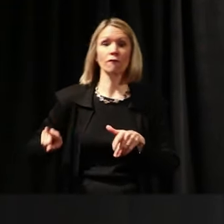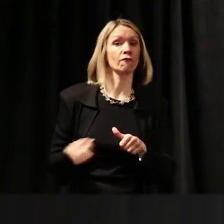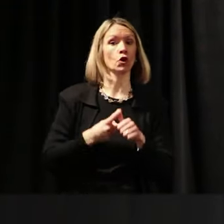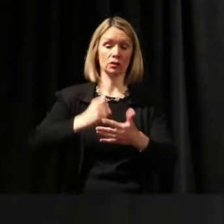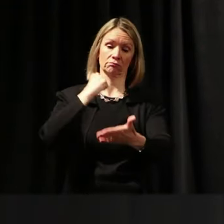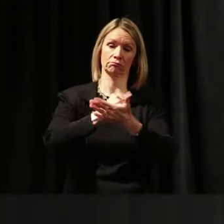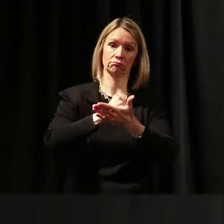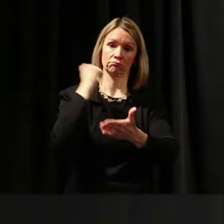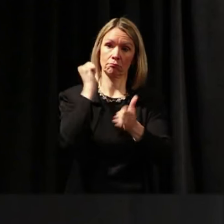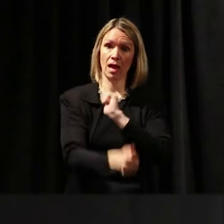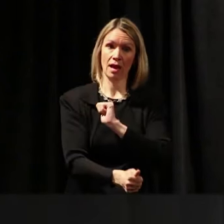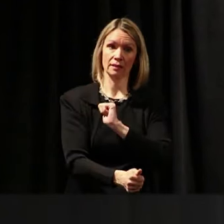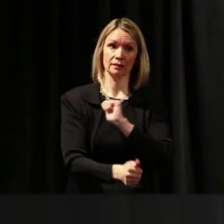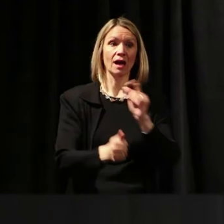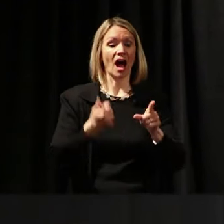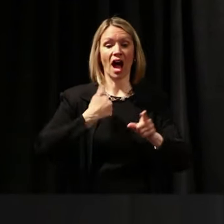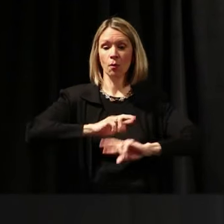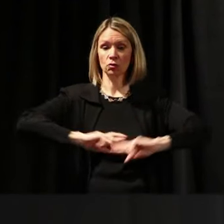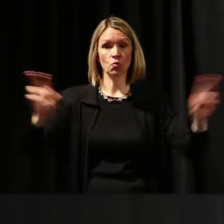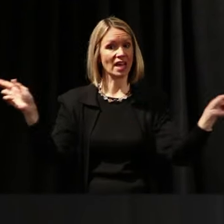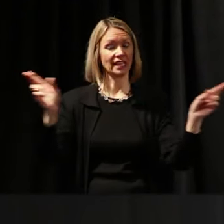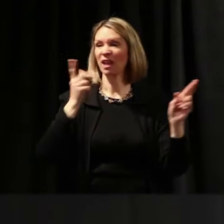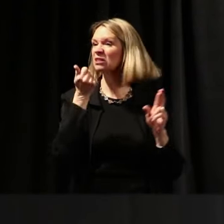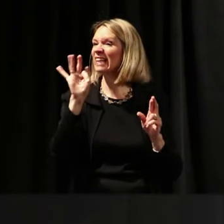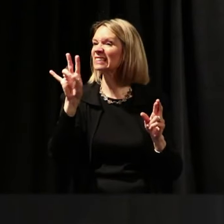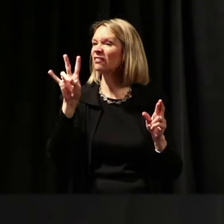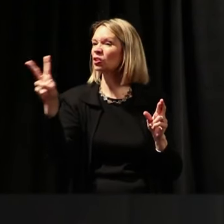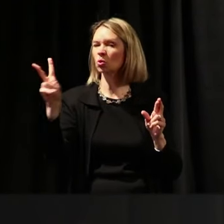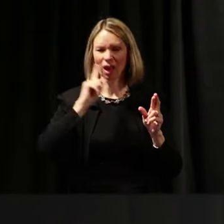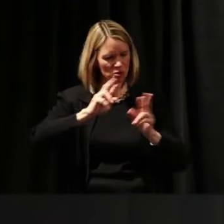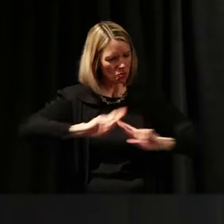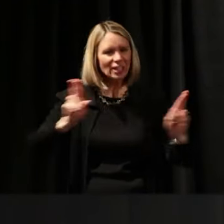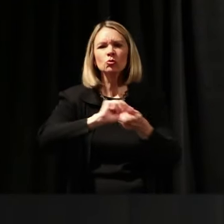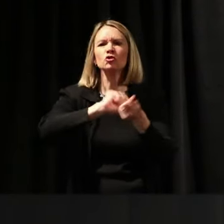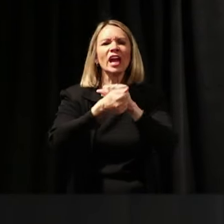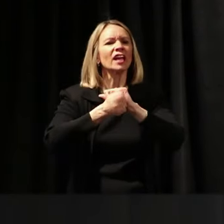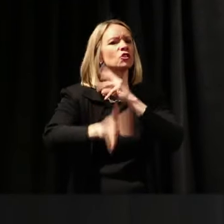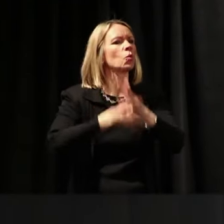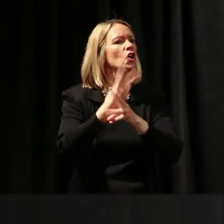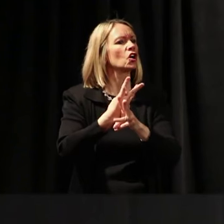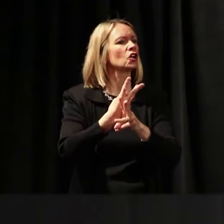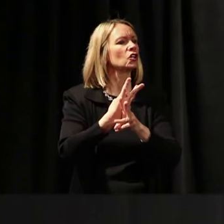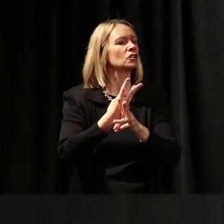I was all ready to change the world. And I started one of the first total communication programs